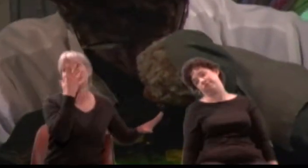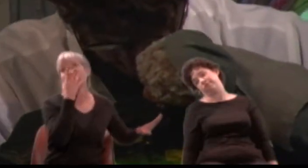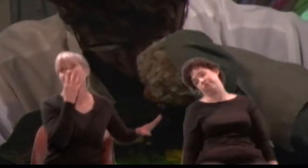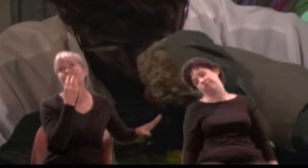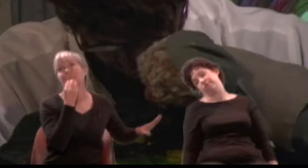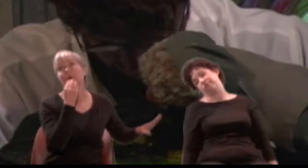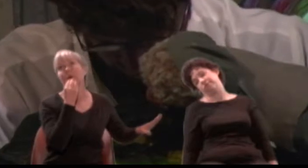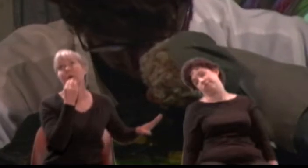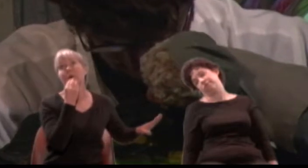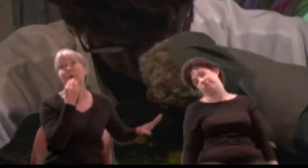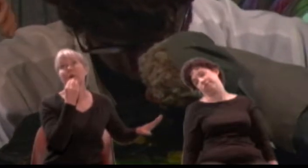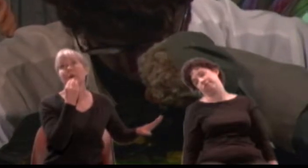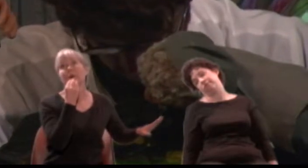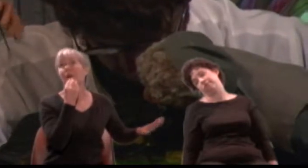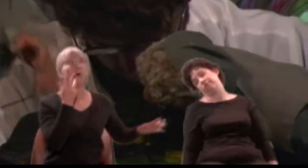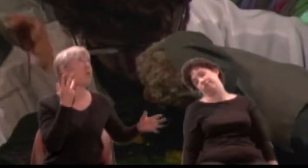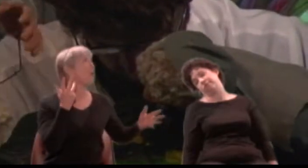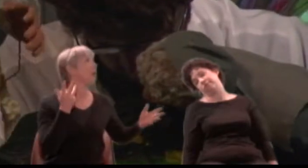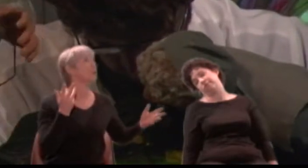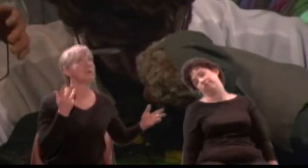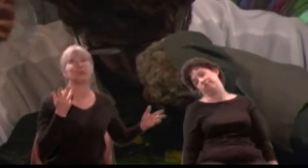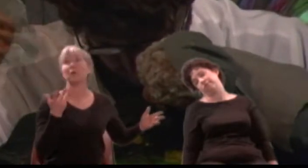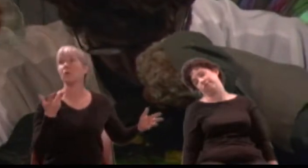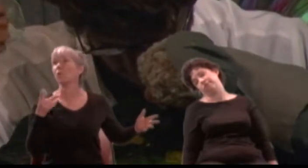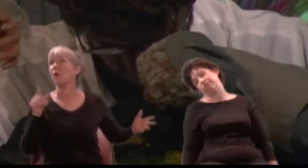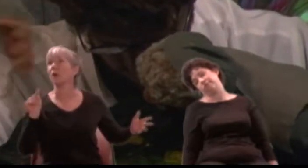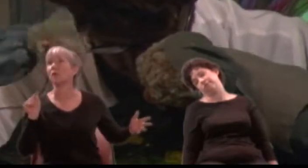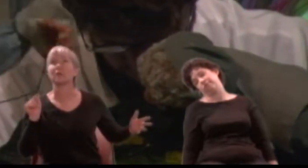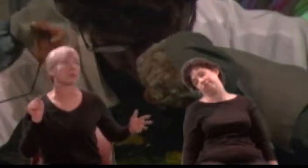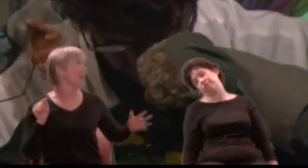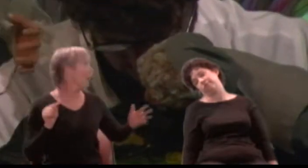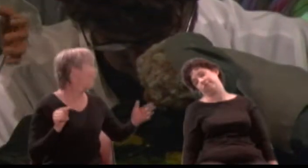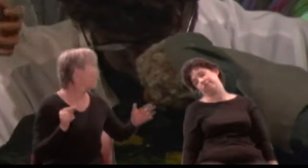What, dead, my love?